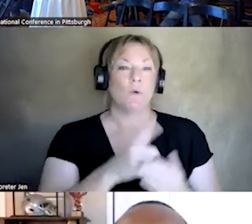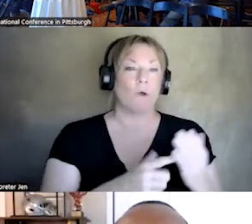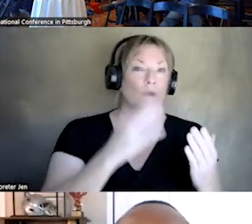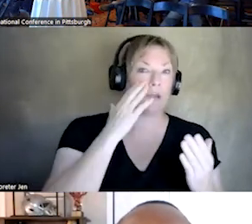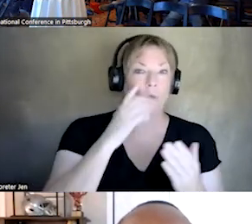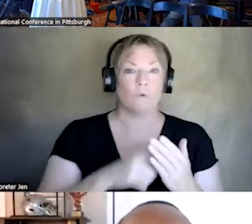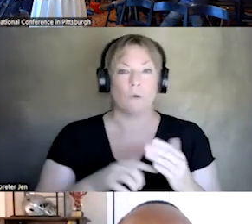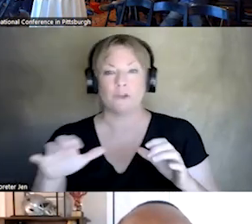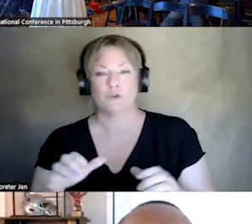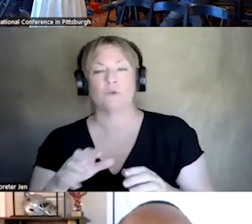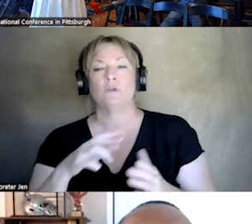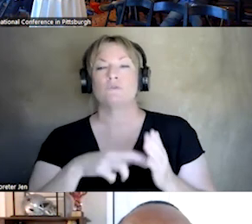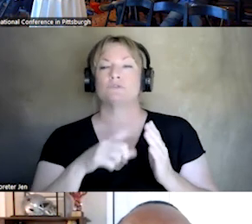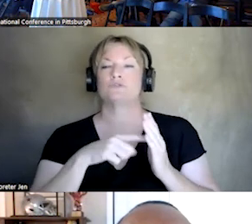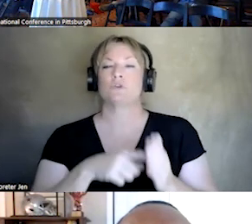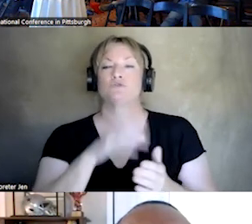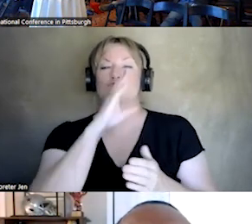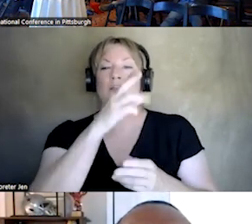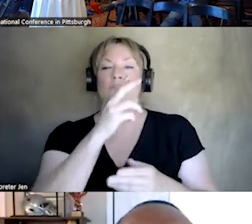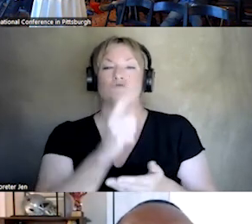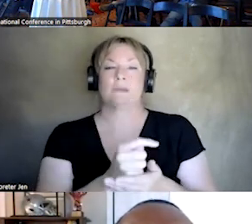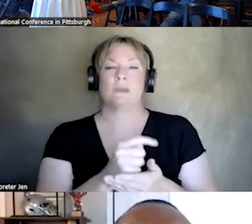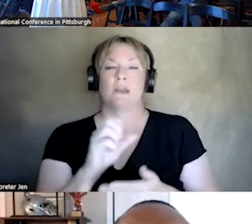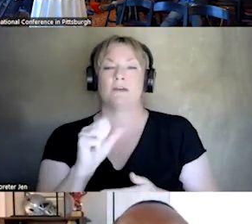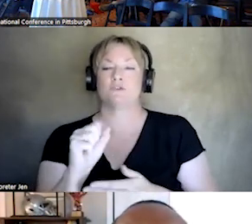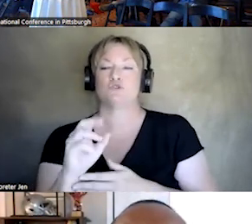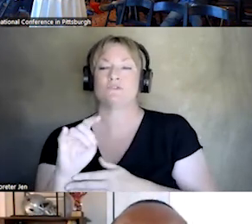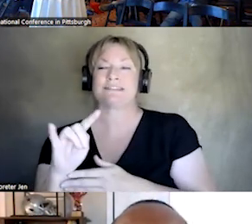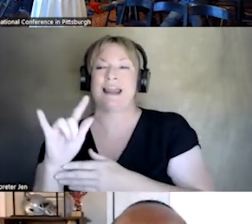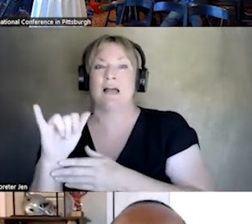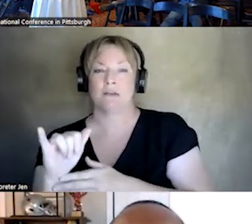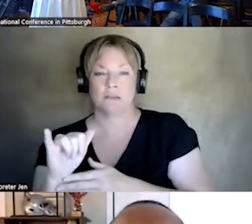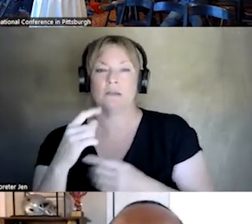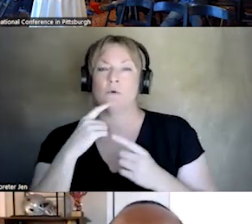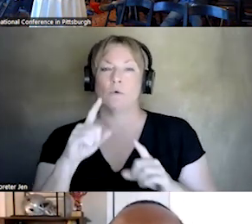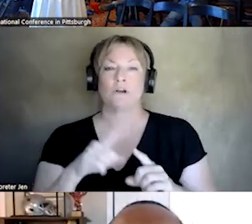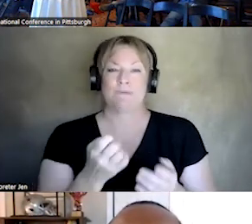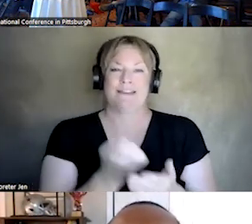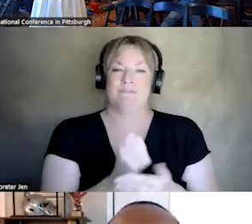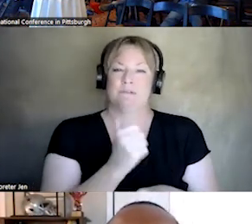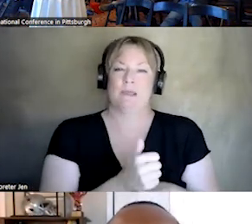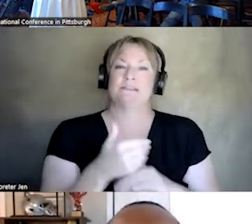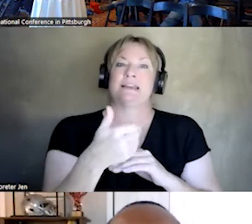TREATMENT OF SUIC. DALITY WORKS BUT EVIDENCE BASED NEXT DAY CARE WITH RAPID STABILIZATION EXISTS FOR